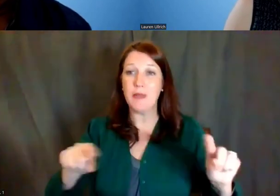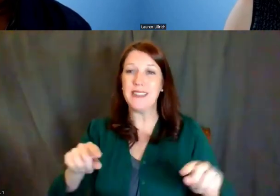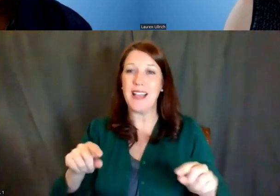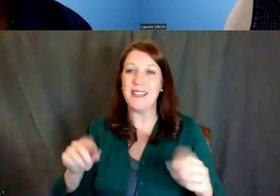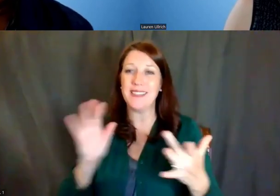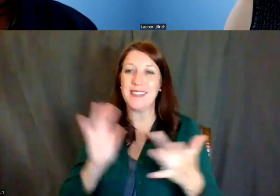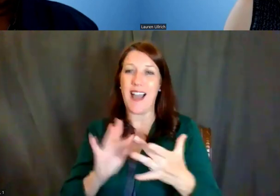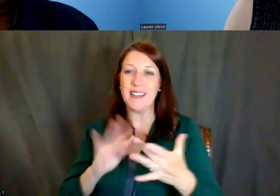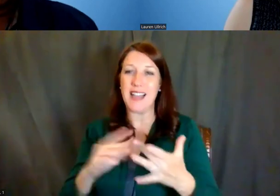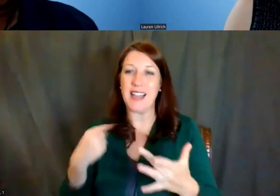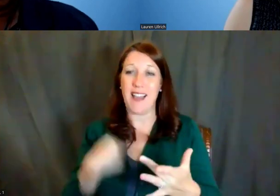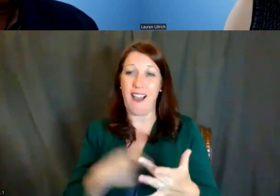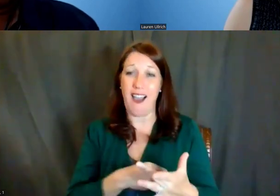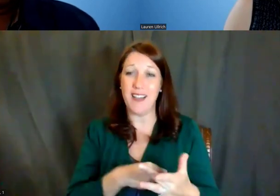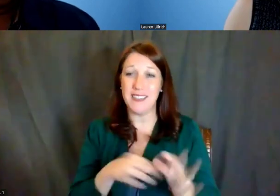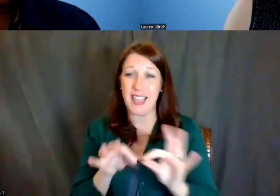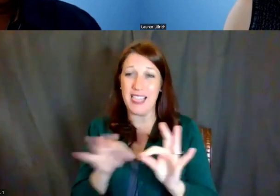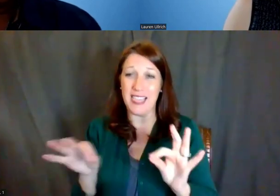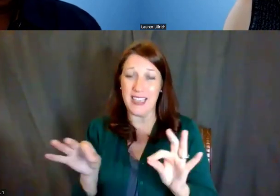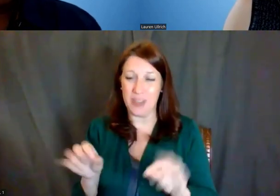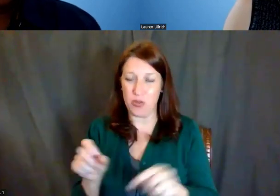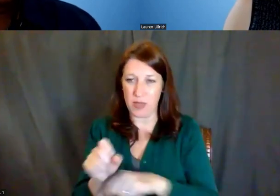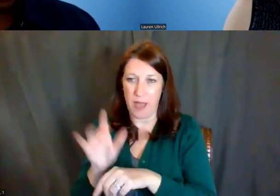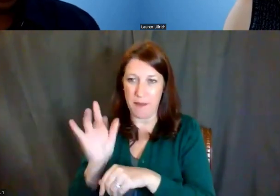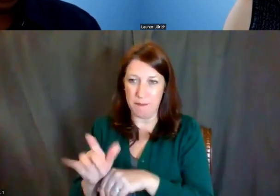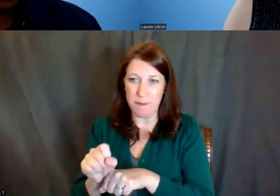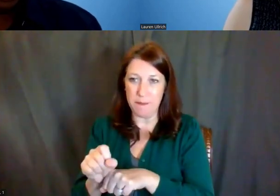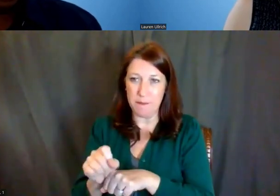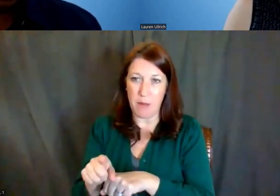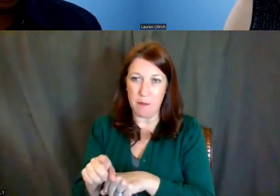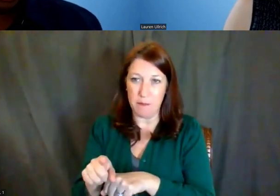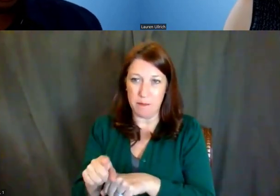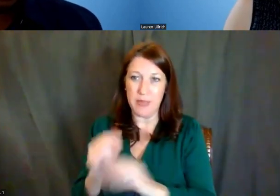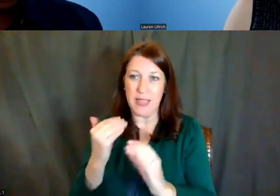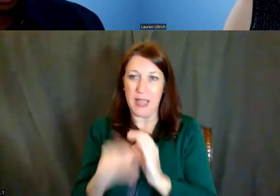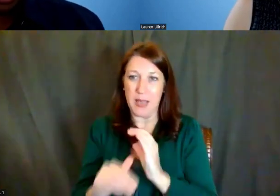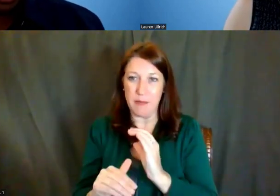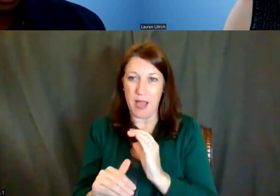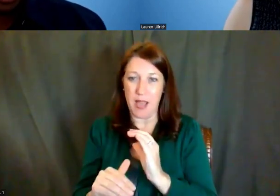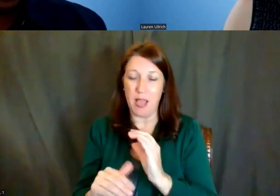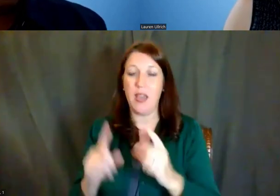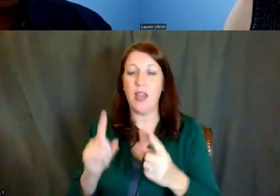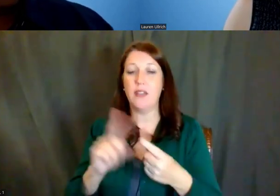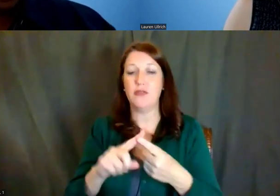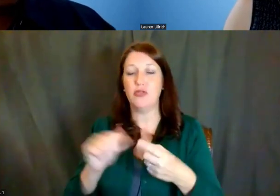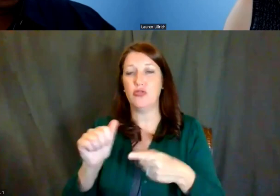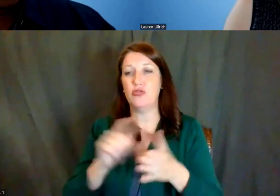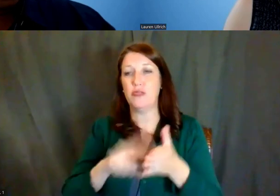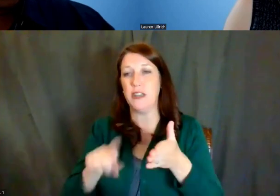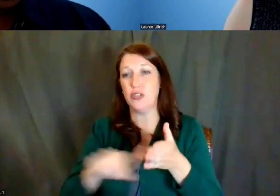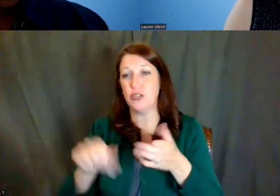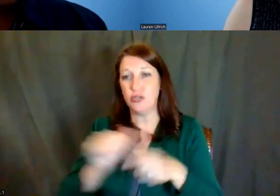and you can send an email question there, as well as to the Research Training and Career Development mailbox.